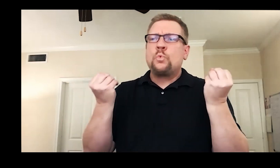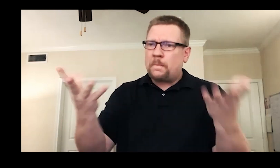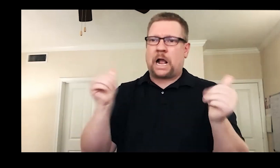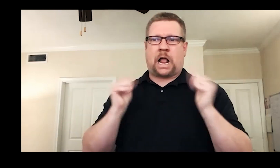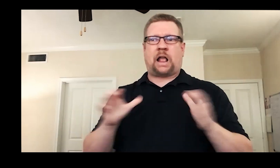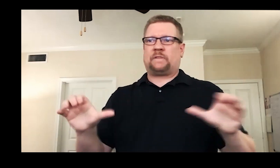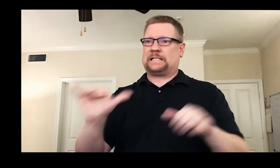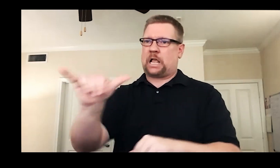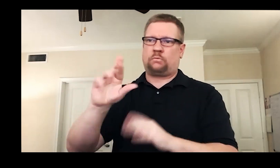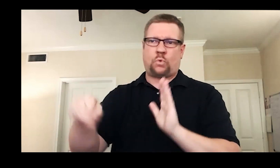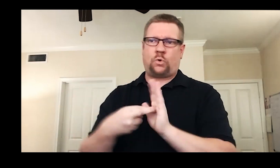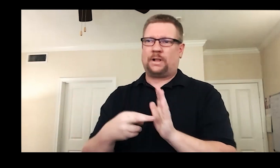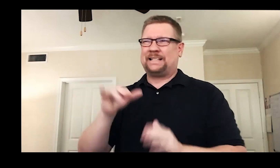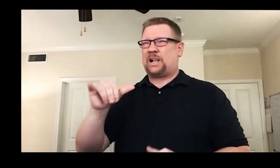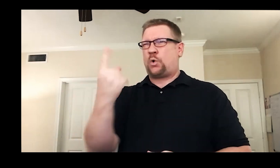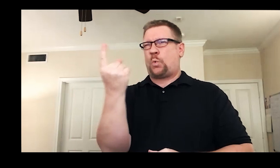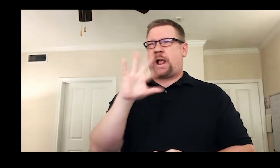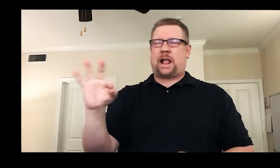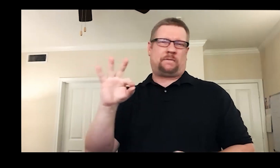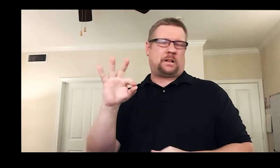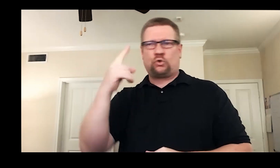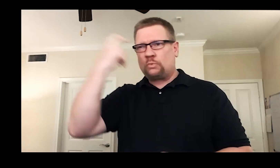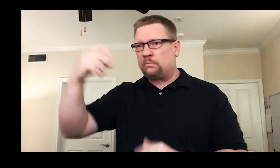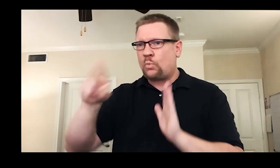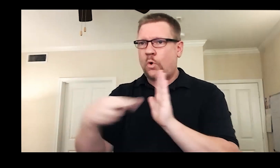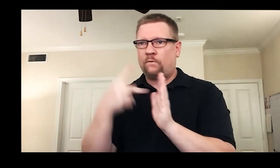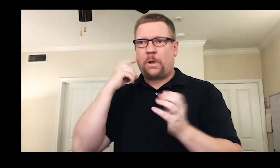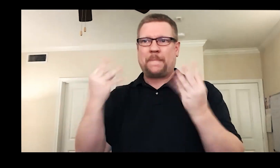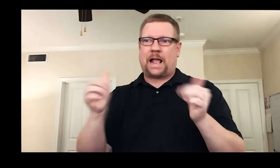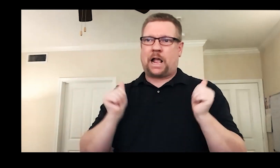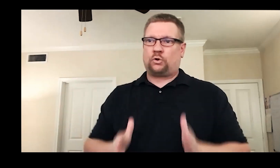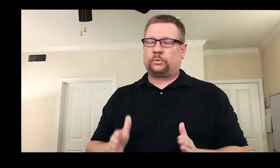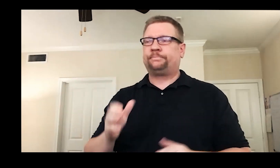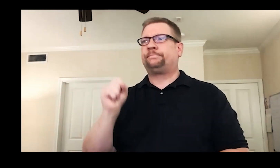So many well-known actors have played Bottom. It’s one of those dream roles.